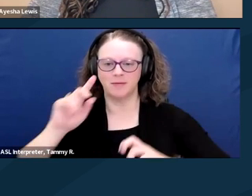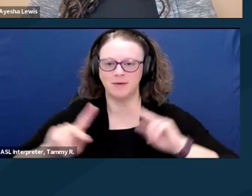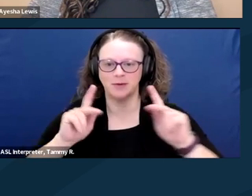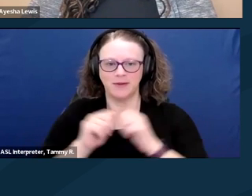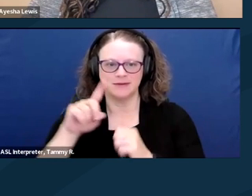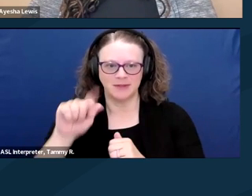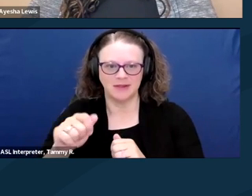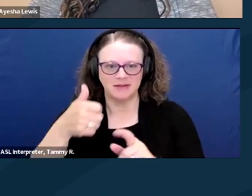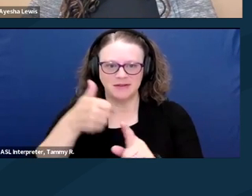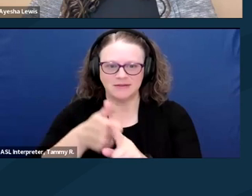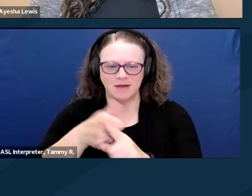and Pending Legislation."